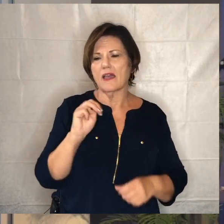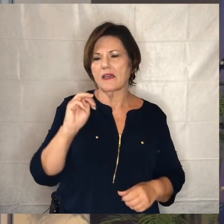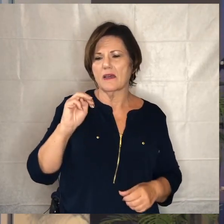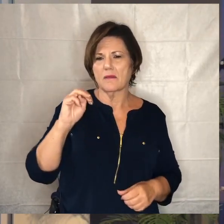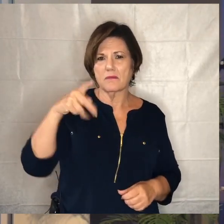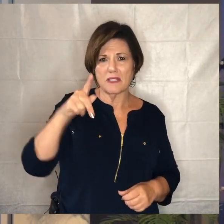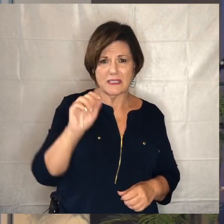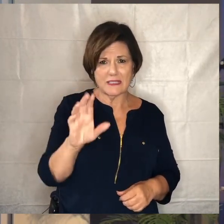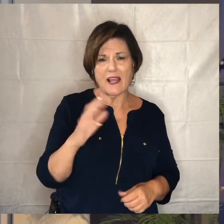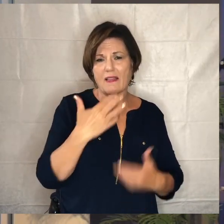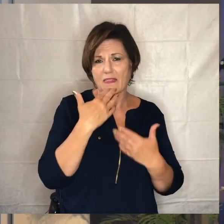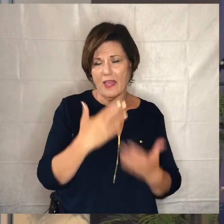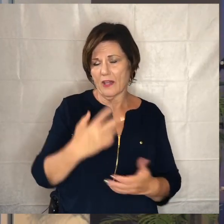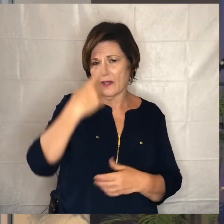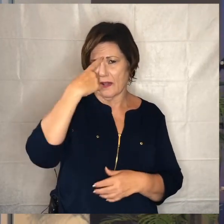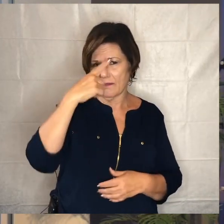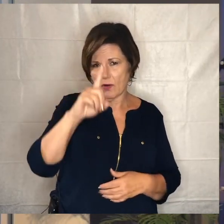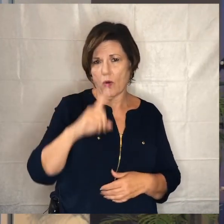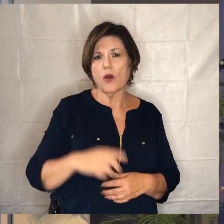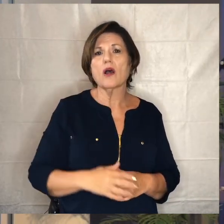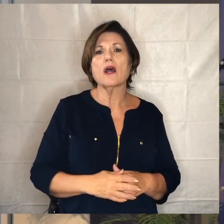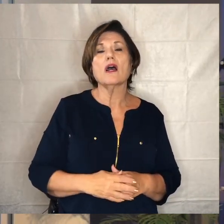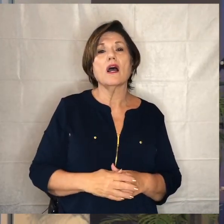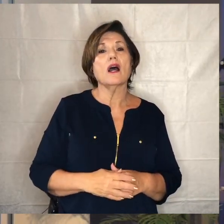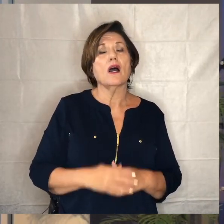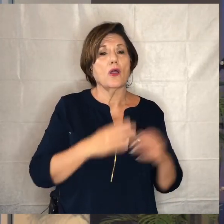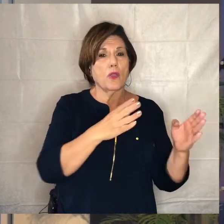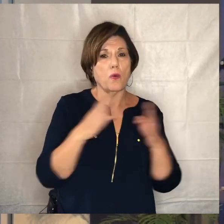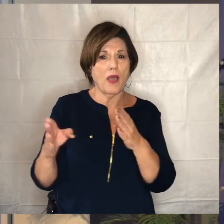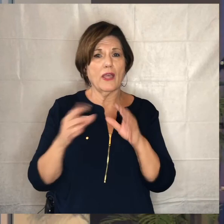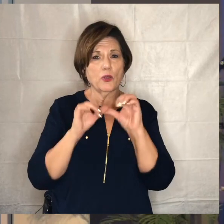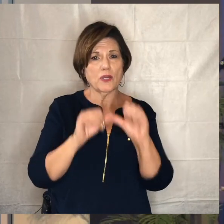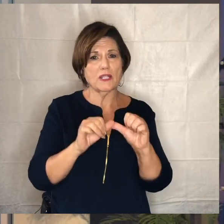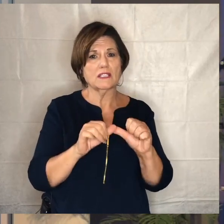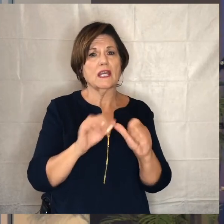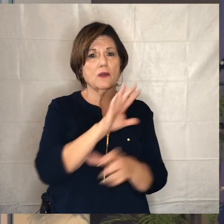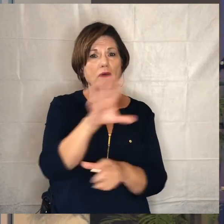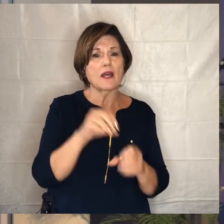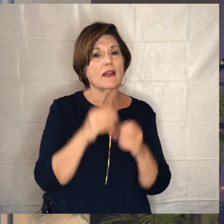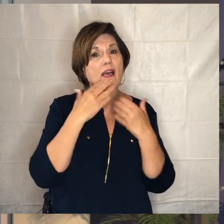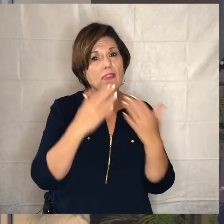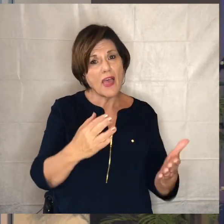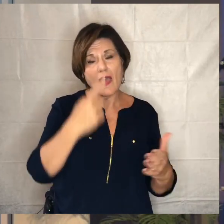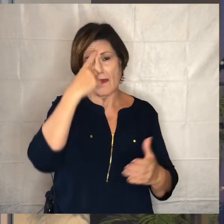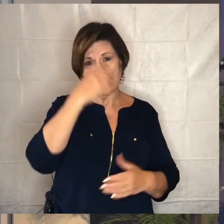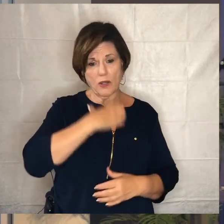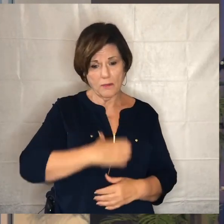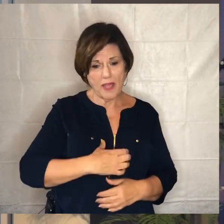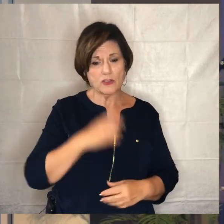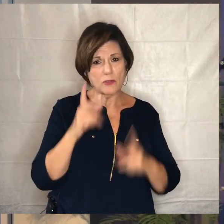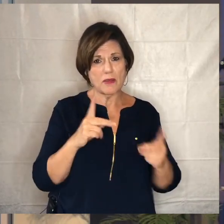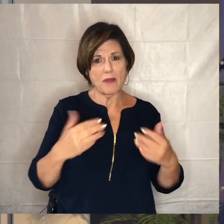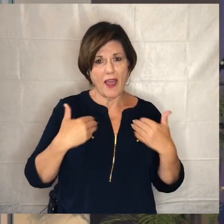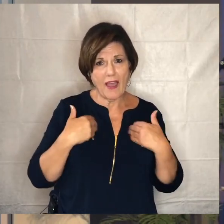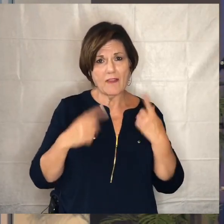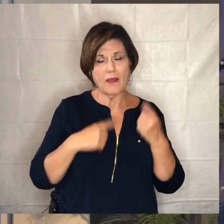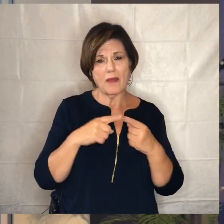um thank you for the ways that you've continued to engage thank you for the passion that people have about this church and